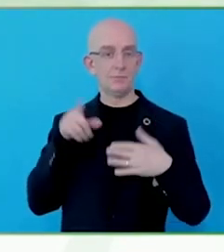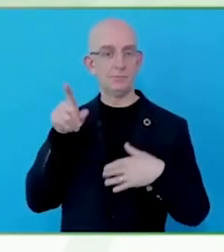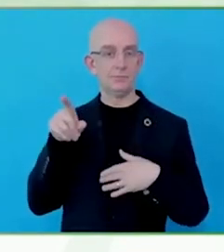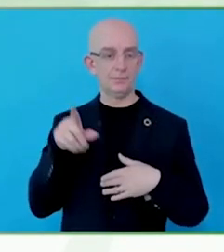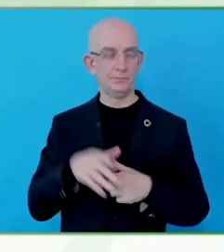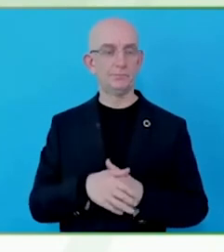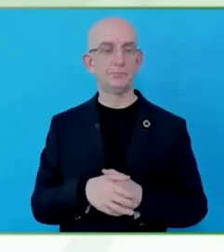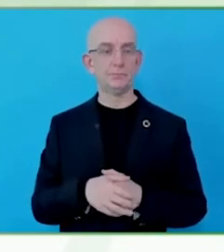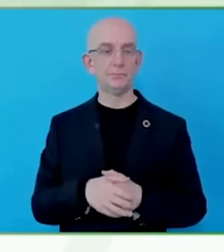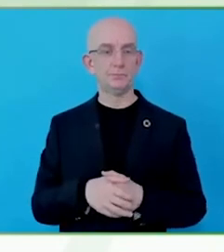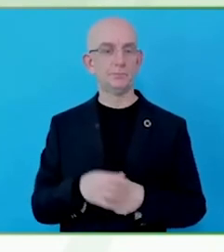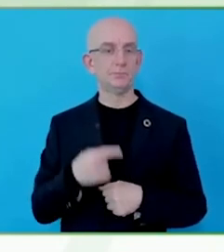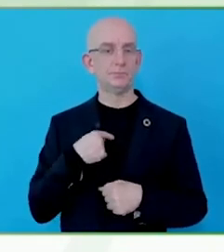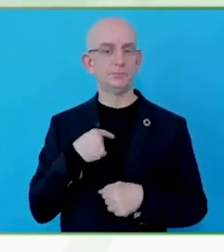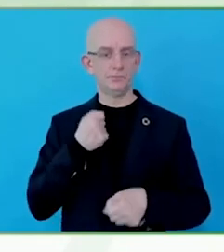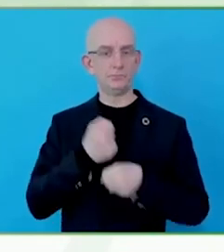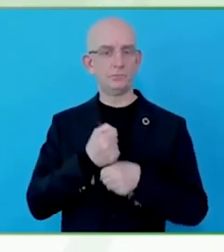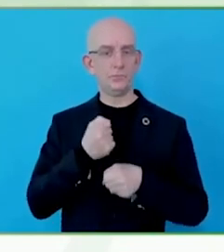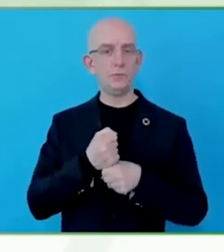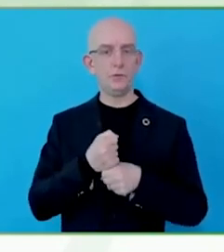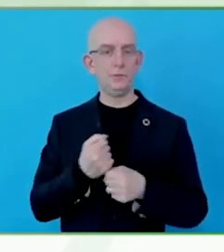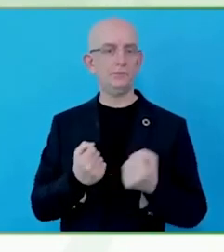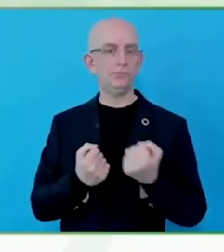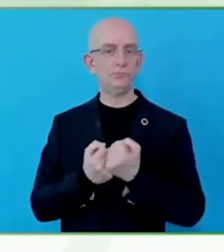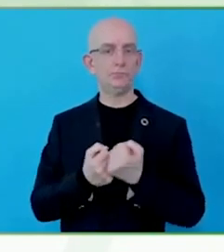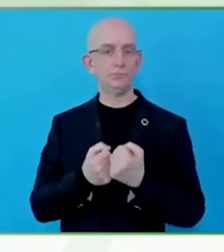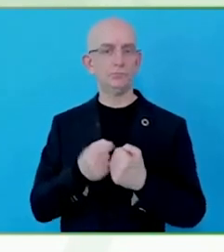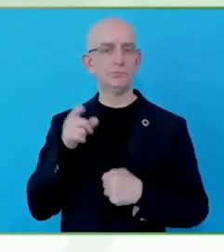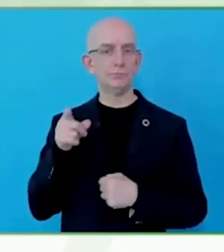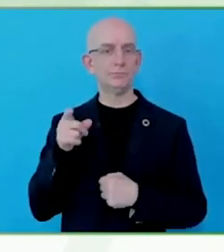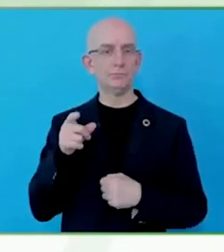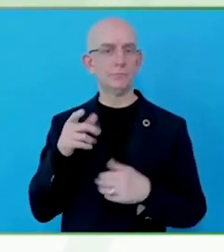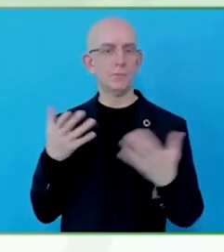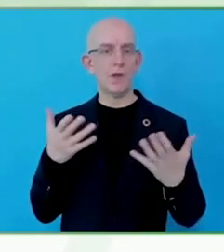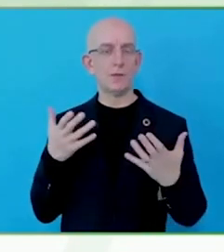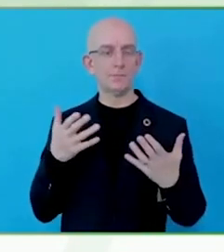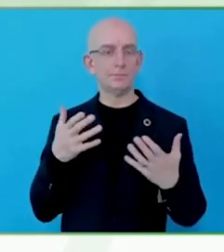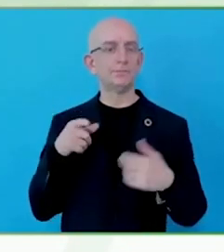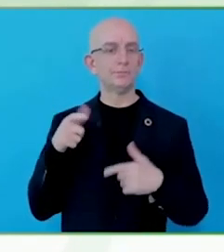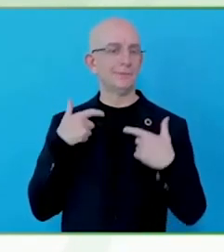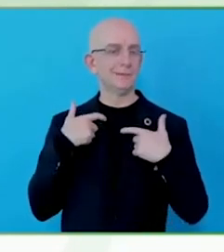persons with disabilities in the city of San Paolo. I left two years ago.